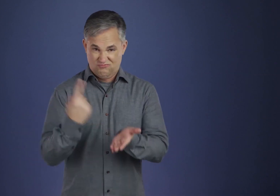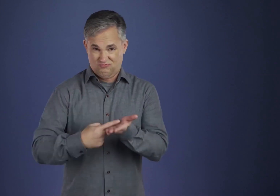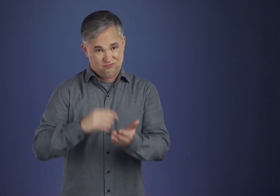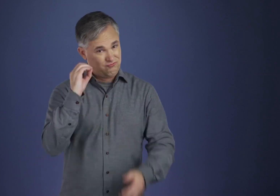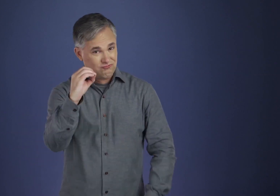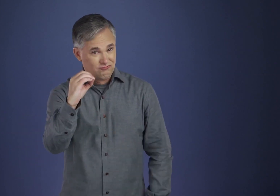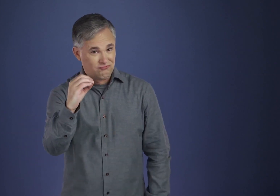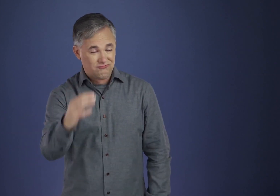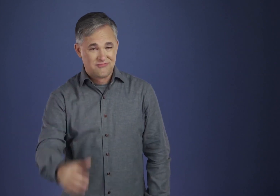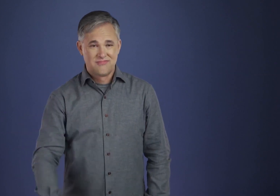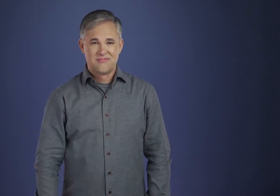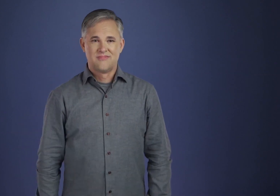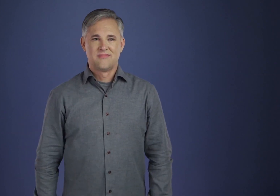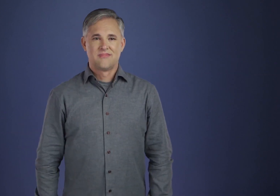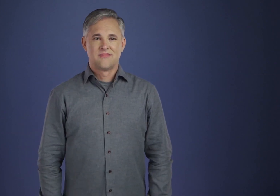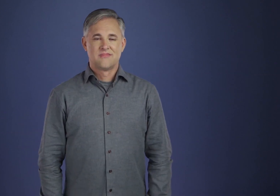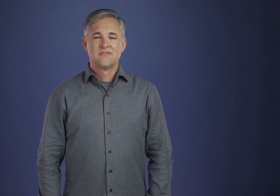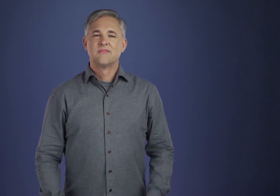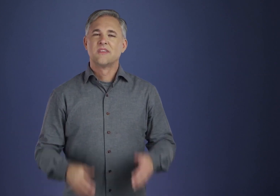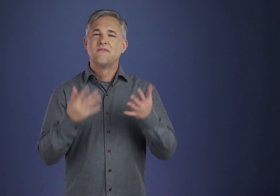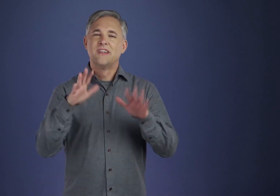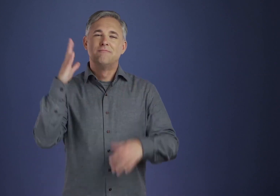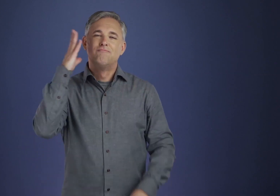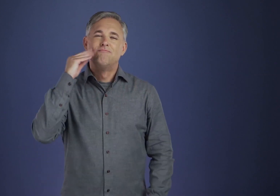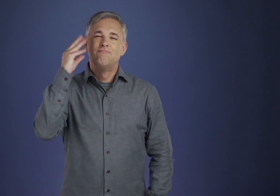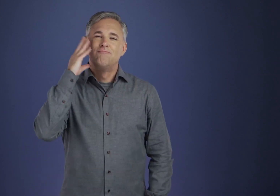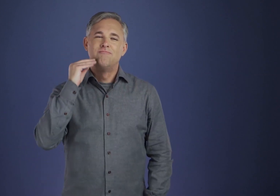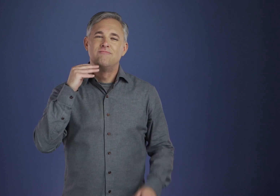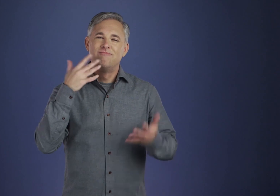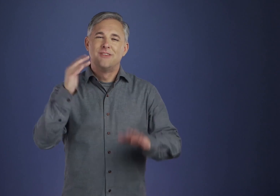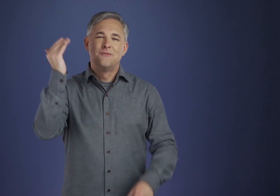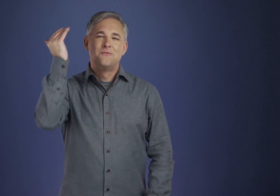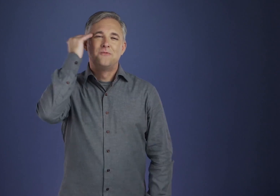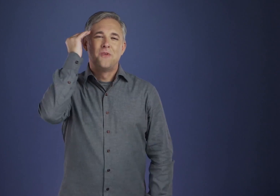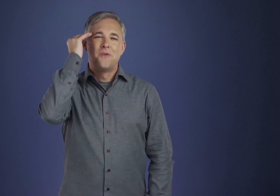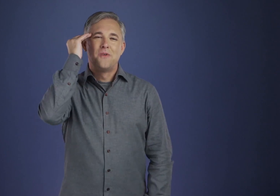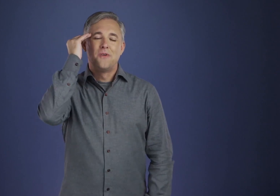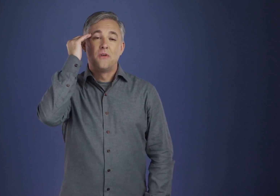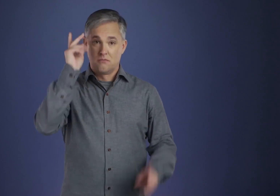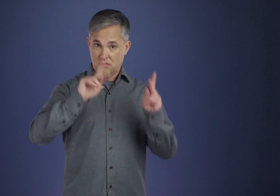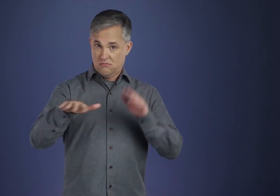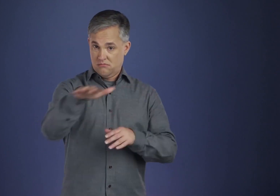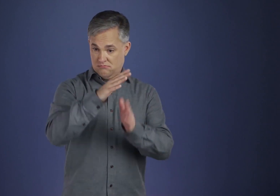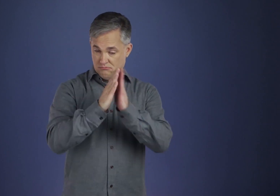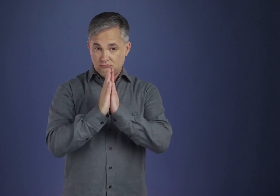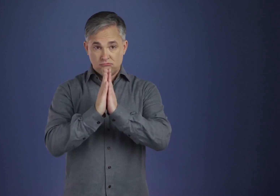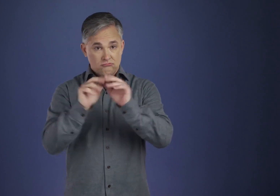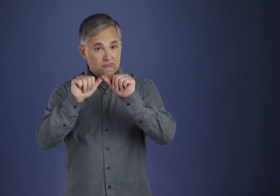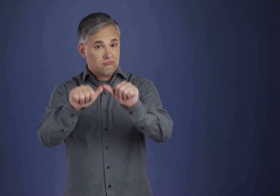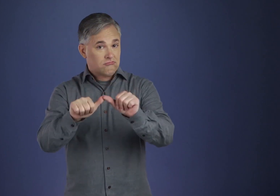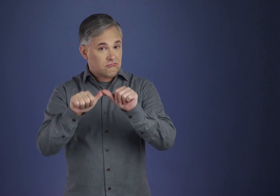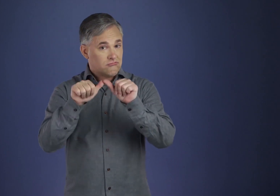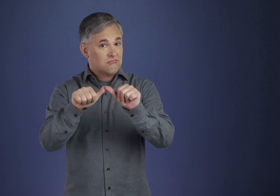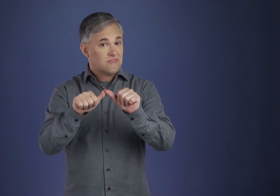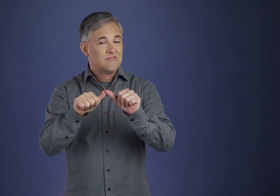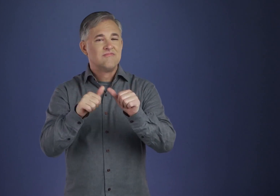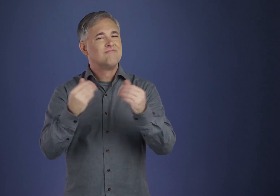They are matters of knowledge and experience. All those who have persisted have found strength not ordinarily their own.